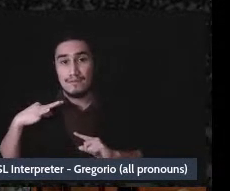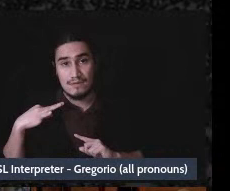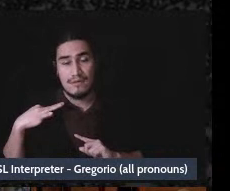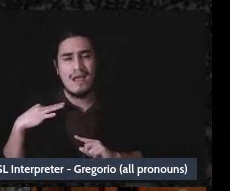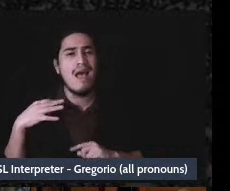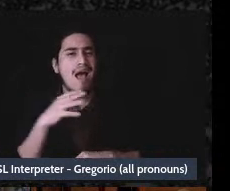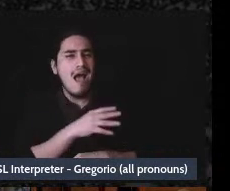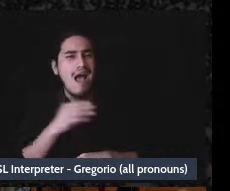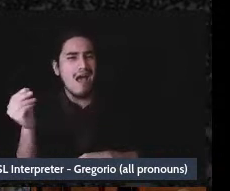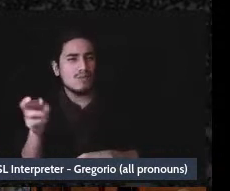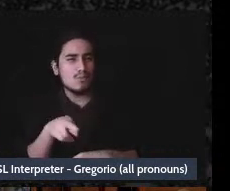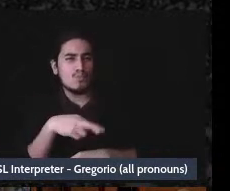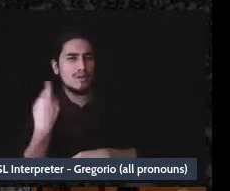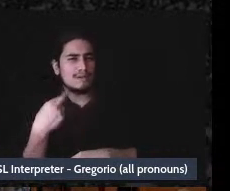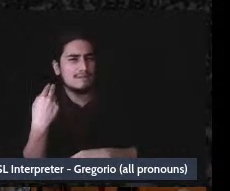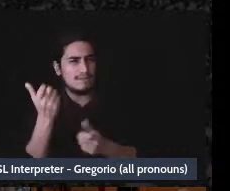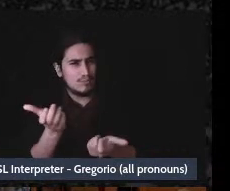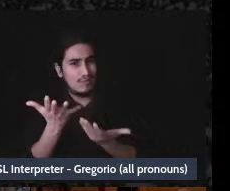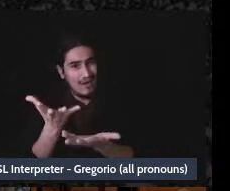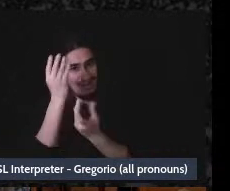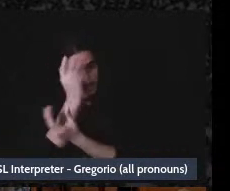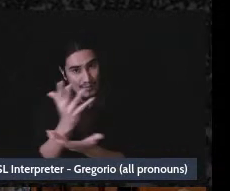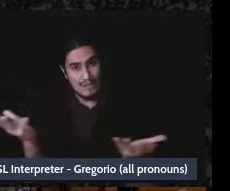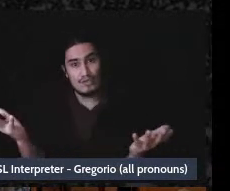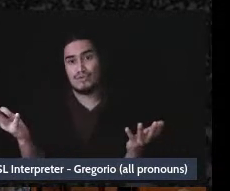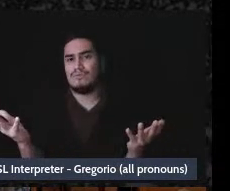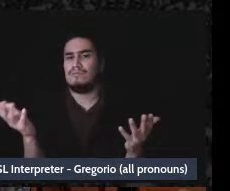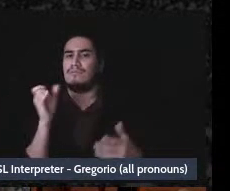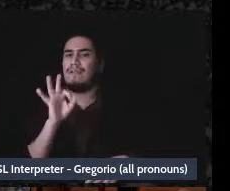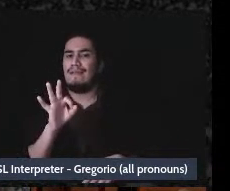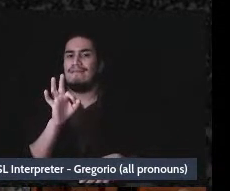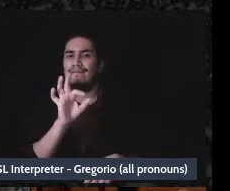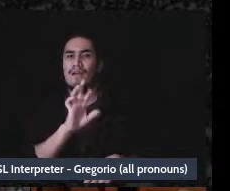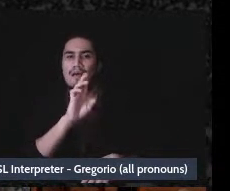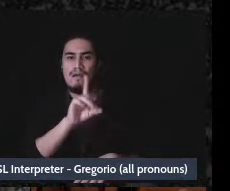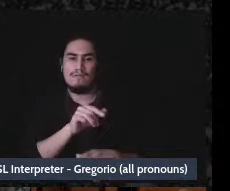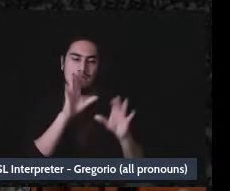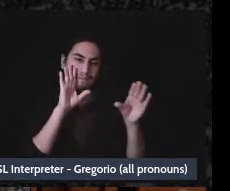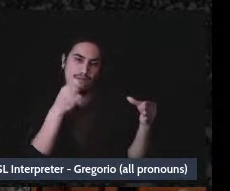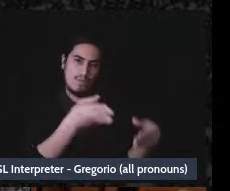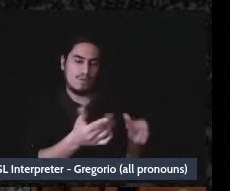the risk of providing this information if your fund focuses on a criminalized community?